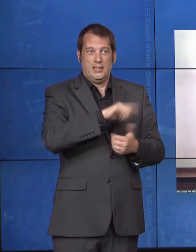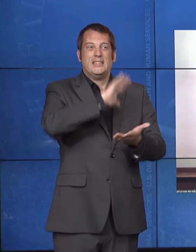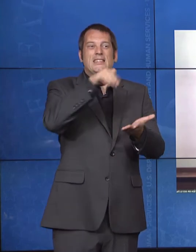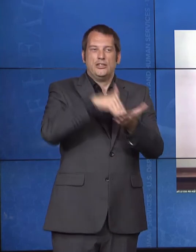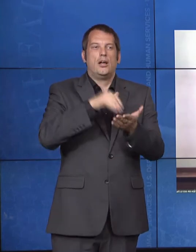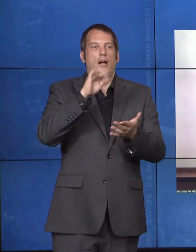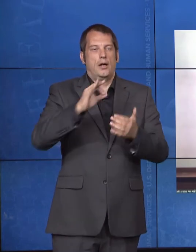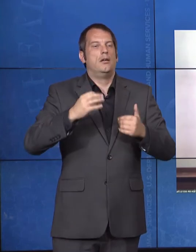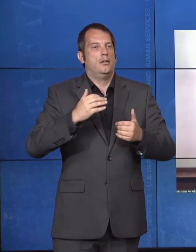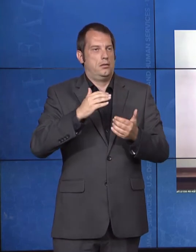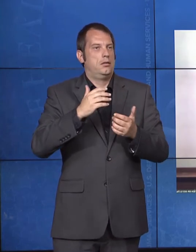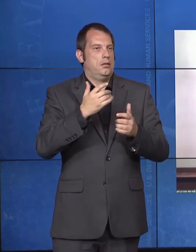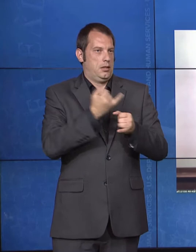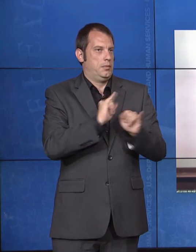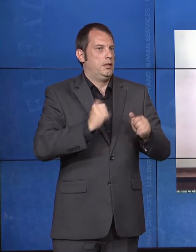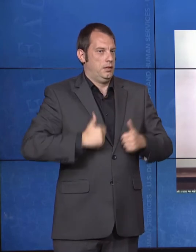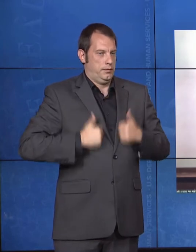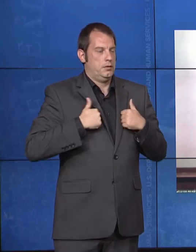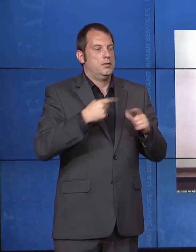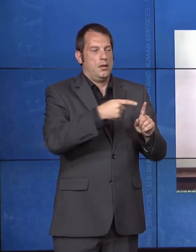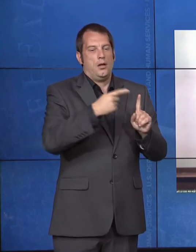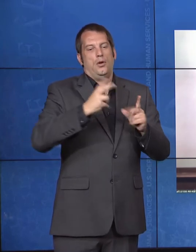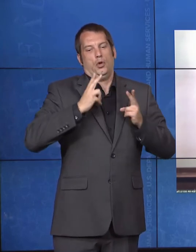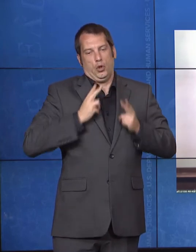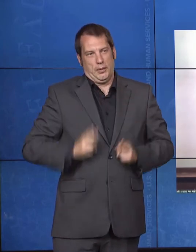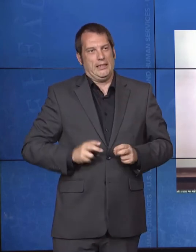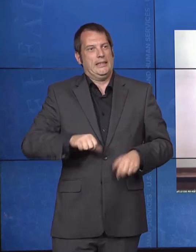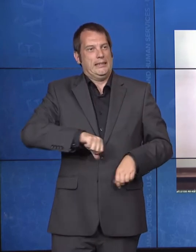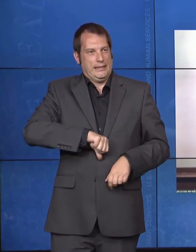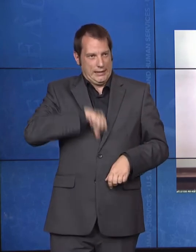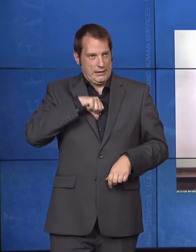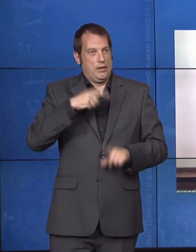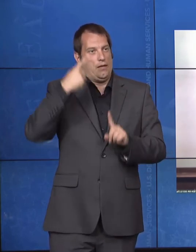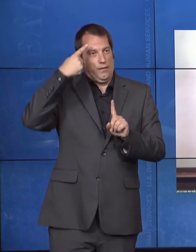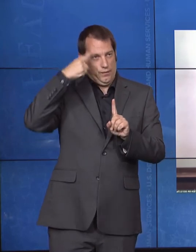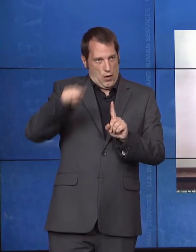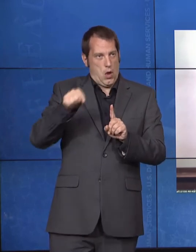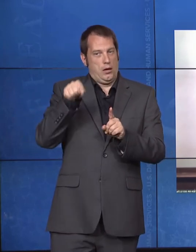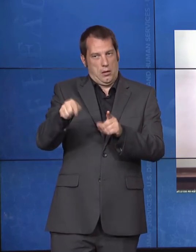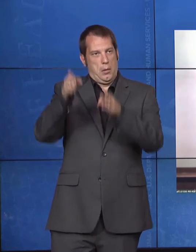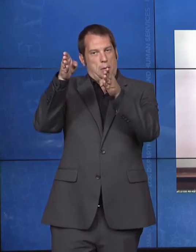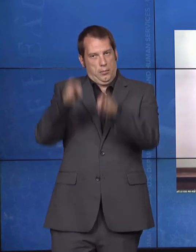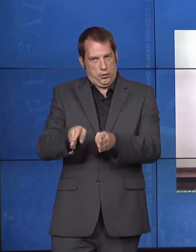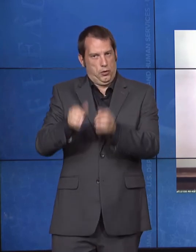life limiting healthcare inequities faced by people with disabilities.